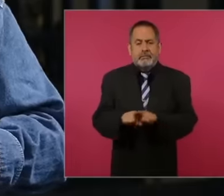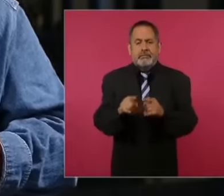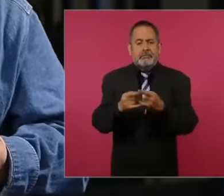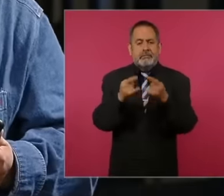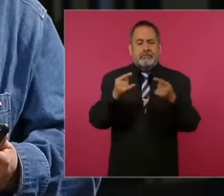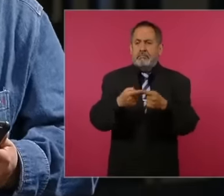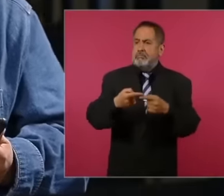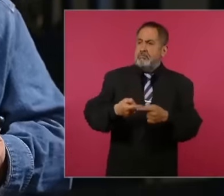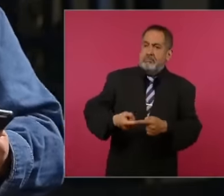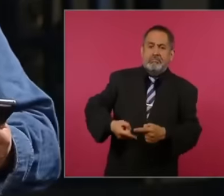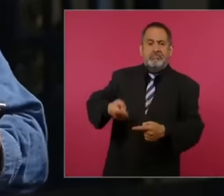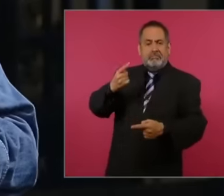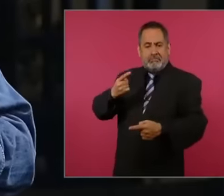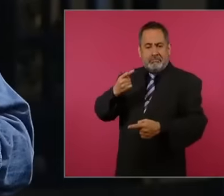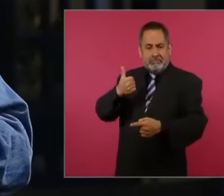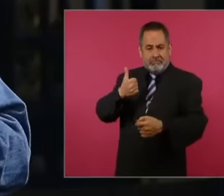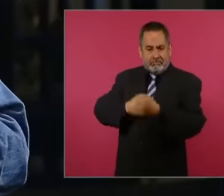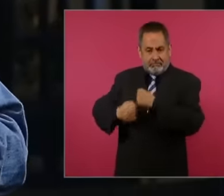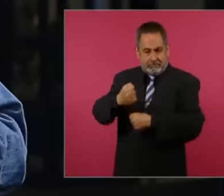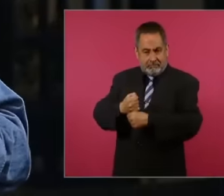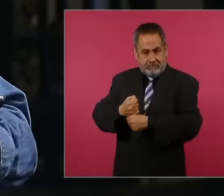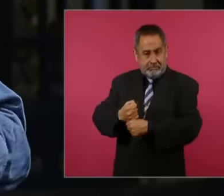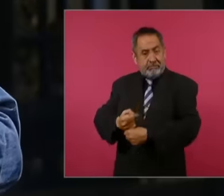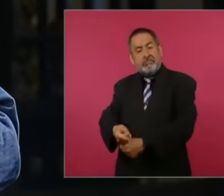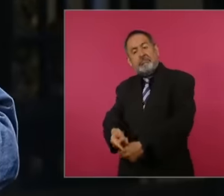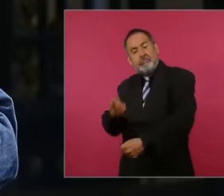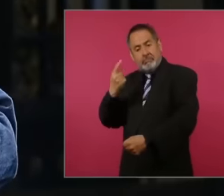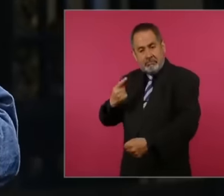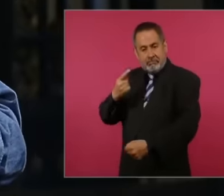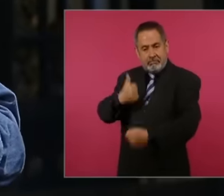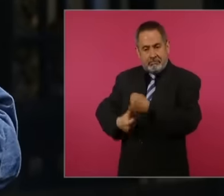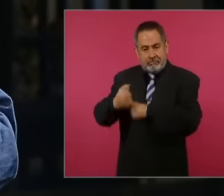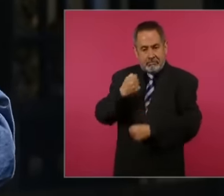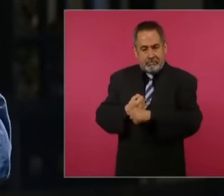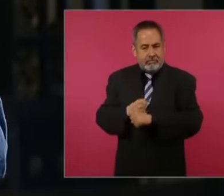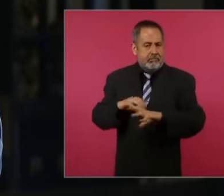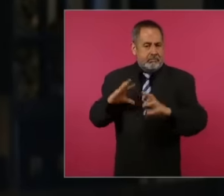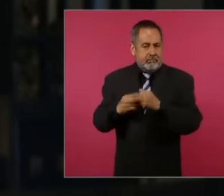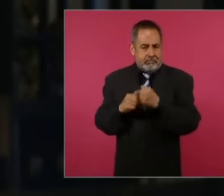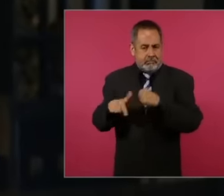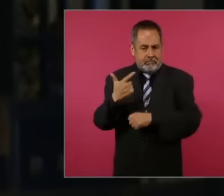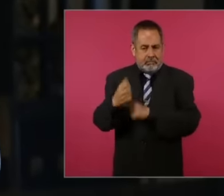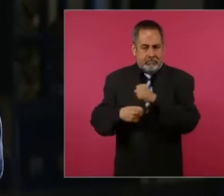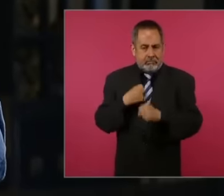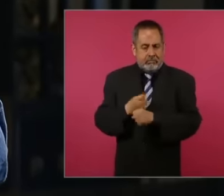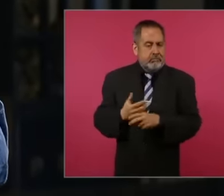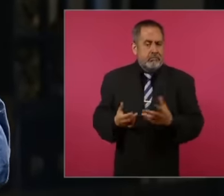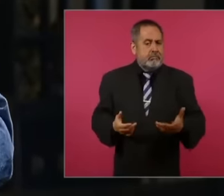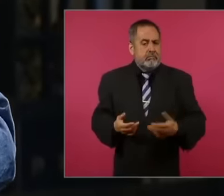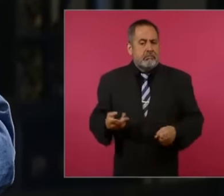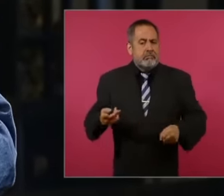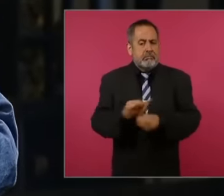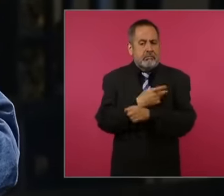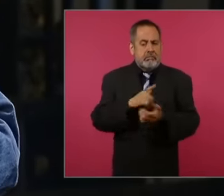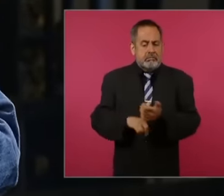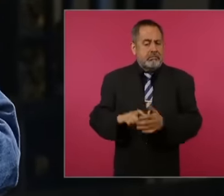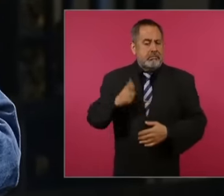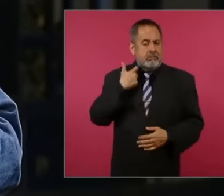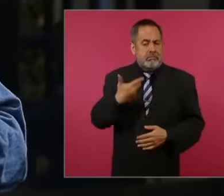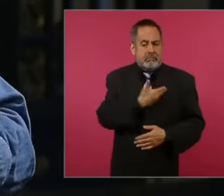elections ago where, well, former President Felipe Calderón never ever wanted precisely